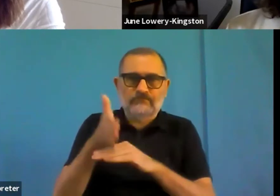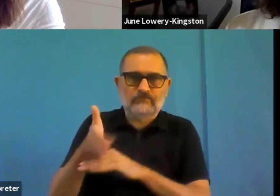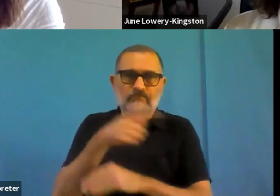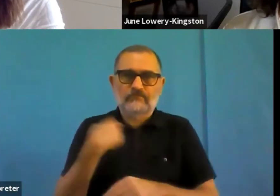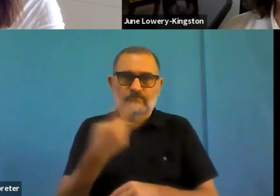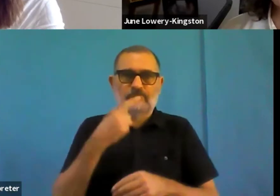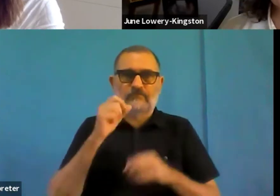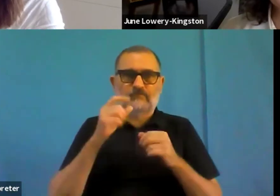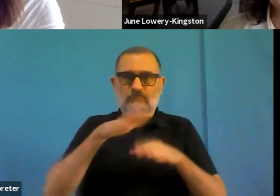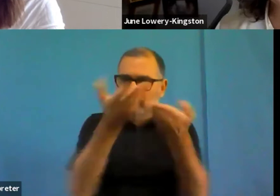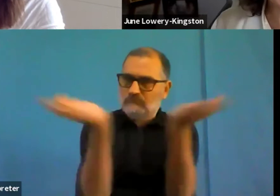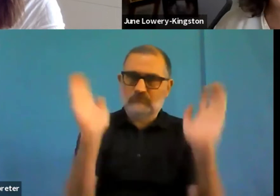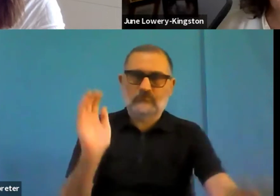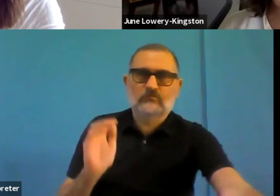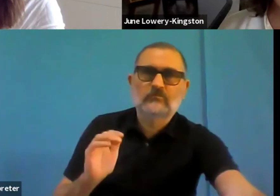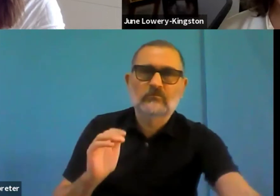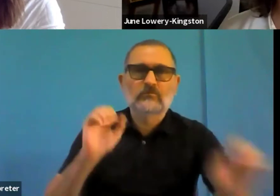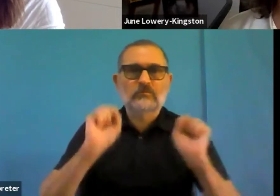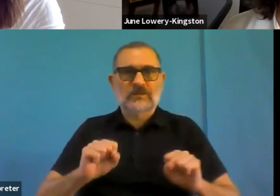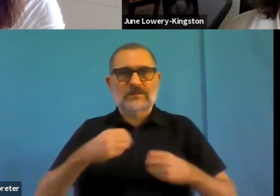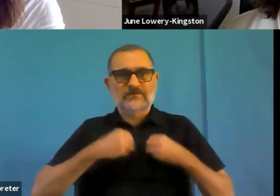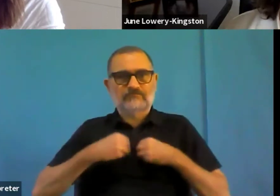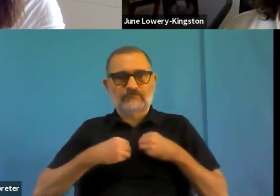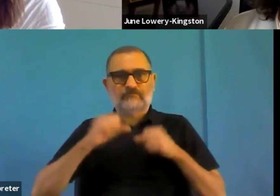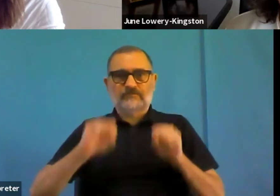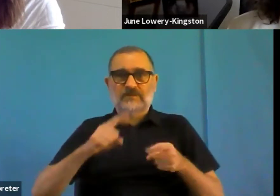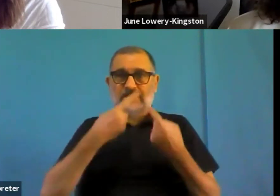So for those of you who are more techie minded in the audience today, you may have heard